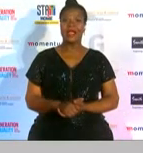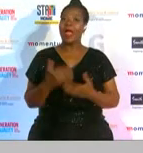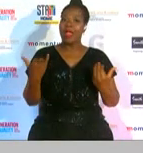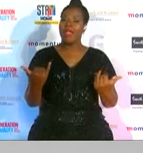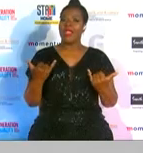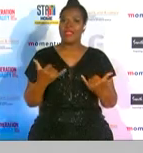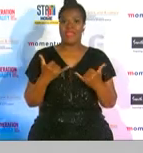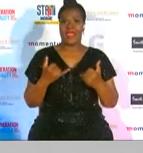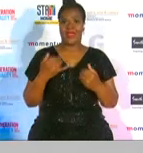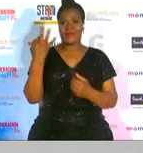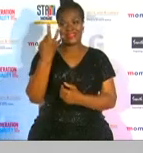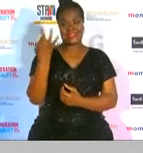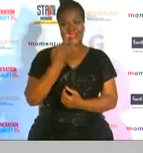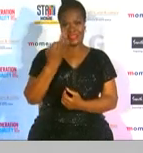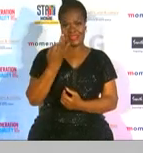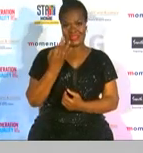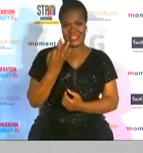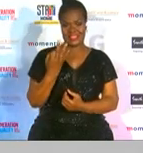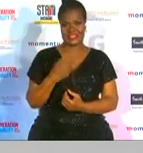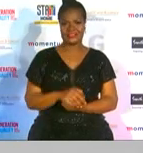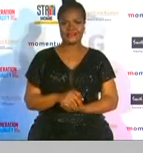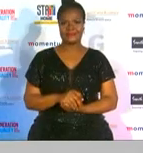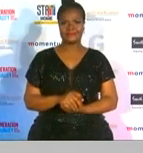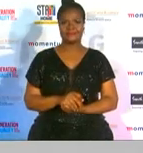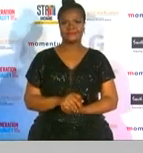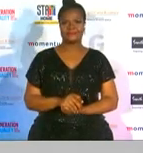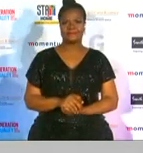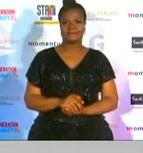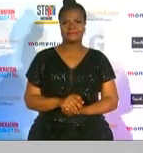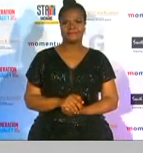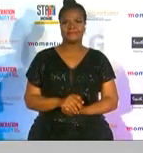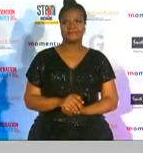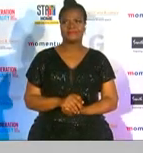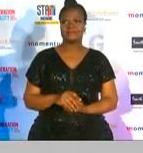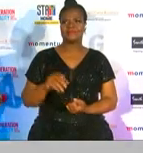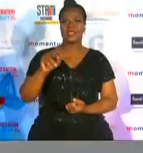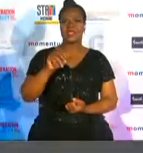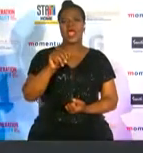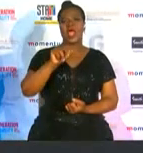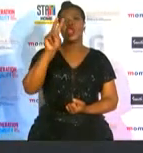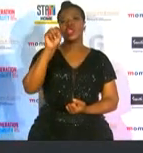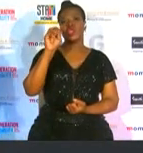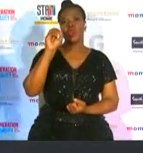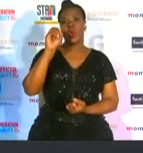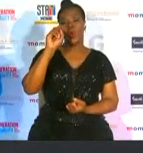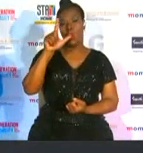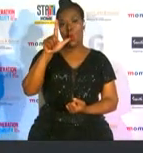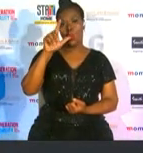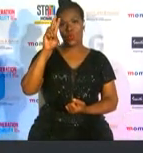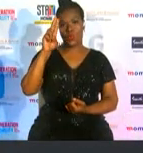recognition recipient for tonight let's welcome nolutando makalima